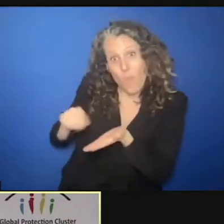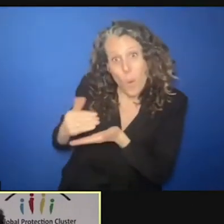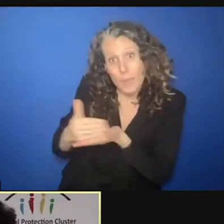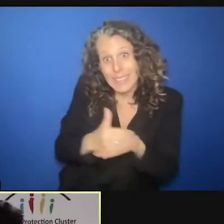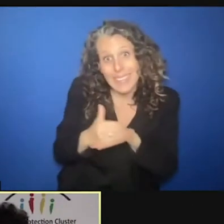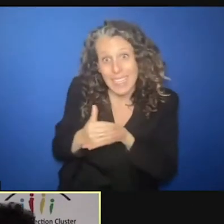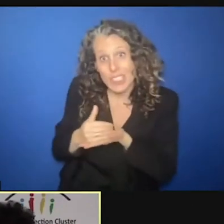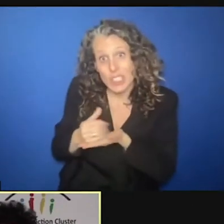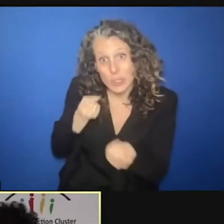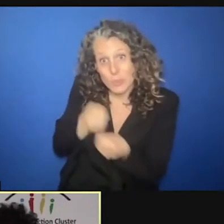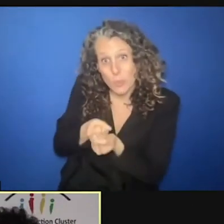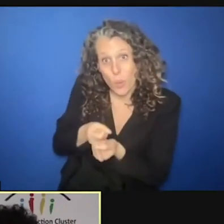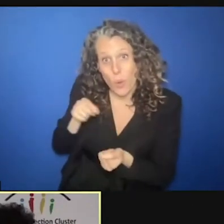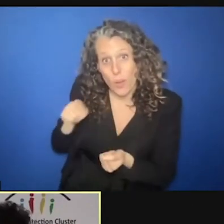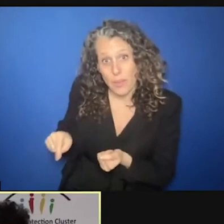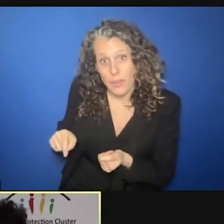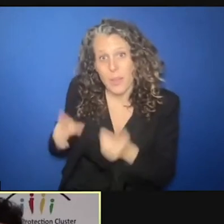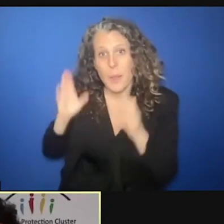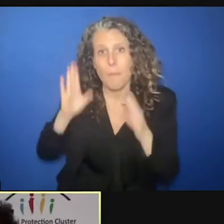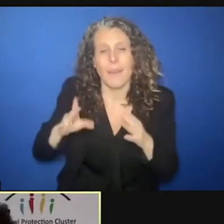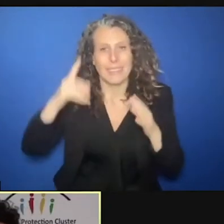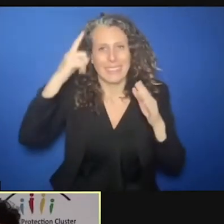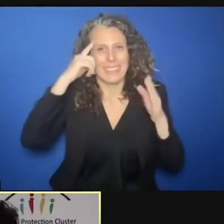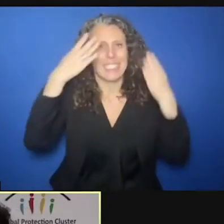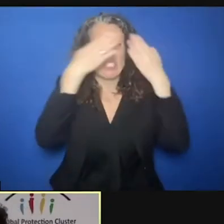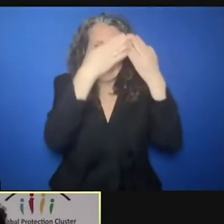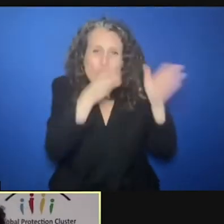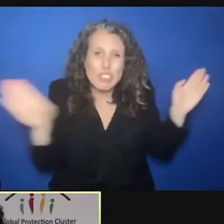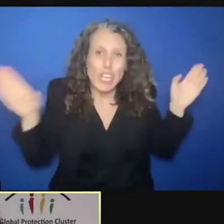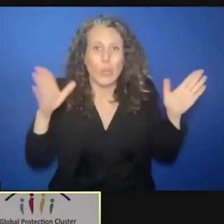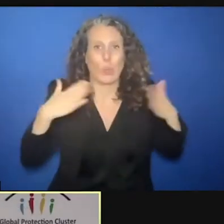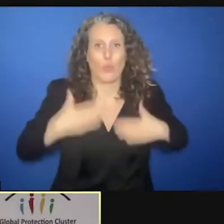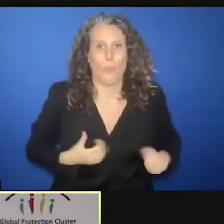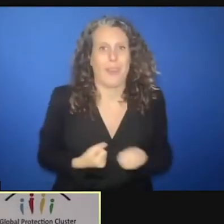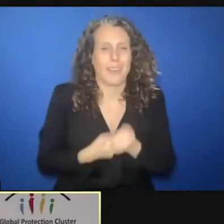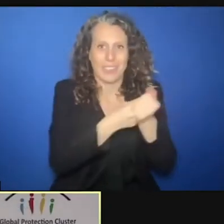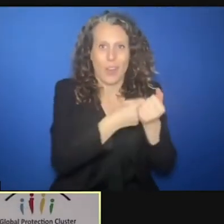look at the big bowl of the humanitarian funding because all of the humanitarian sectors protect.